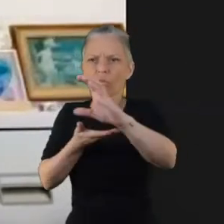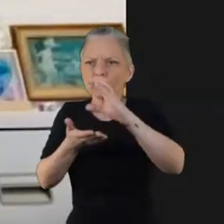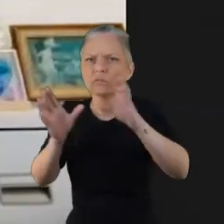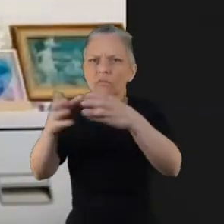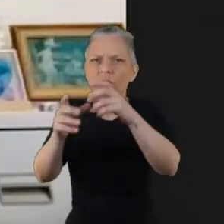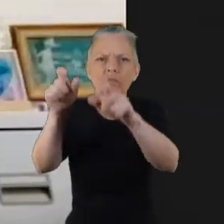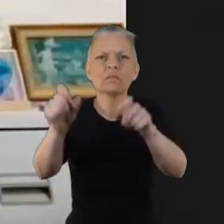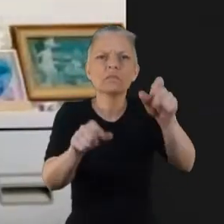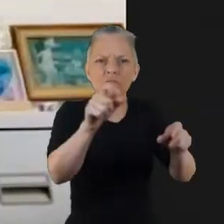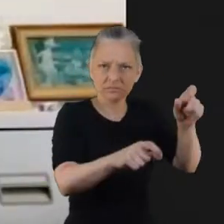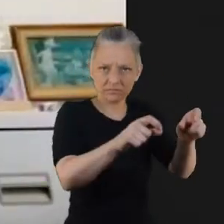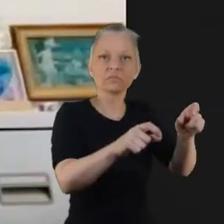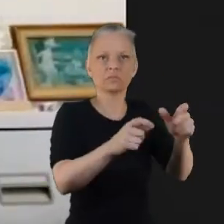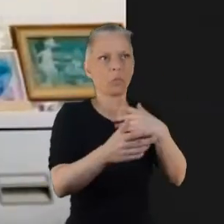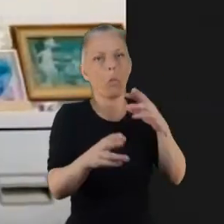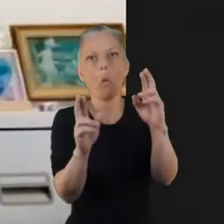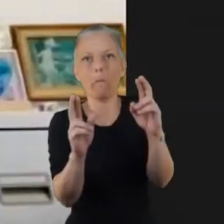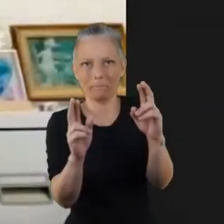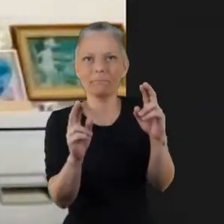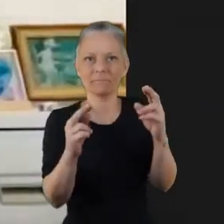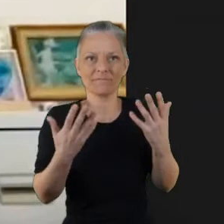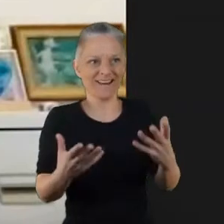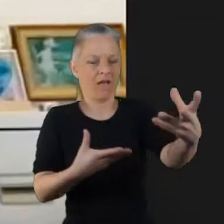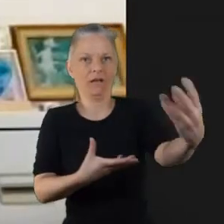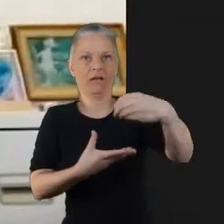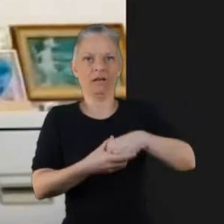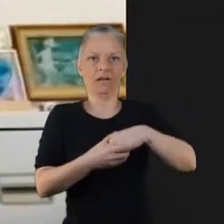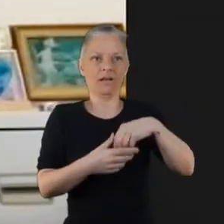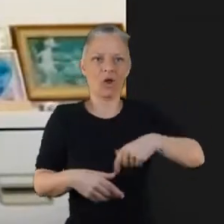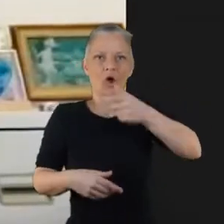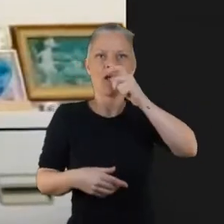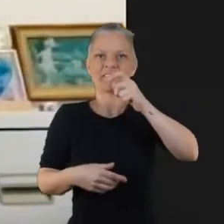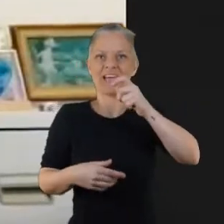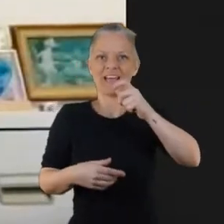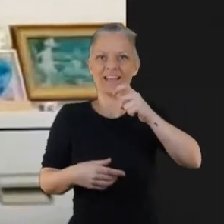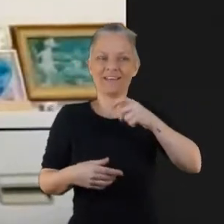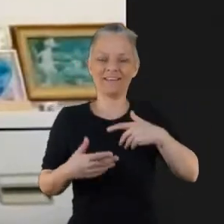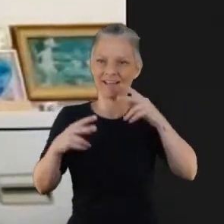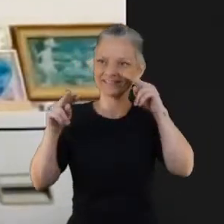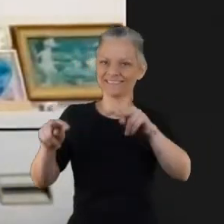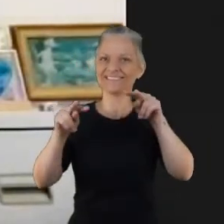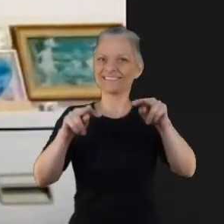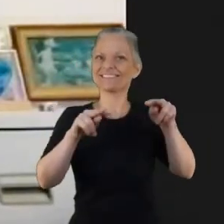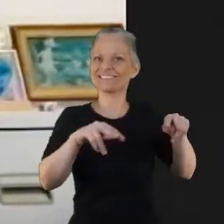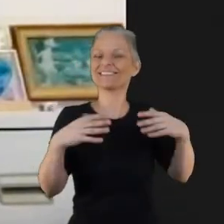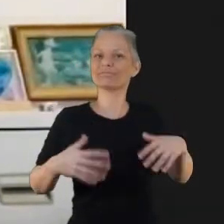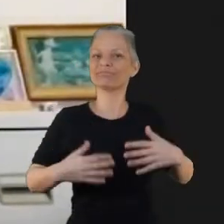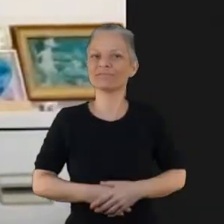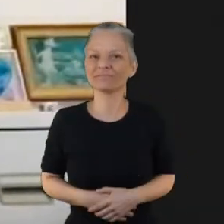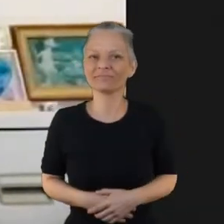was on a online platform I wasn't familiar with I was a bit anxious about you know starting,